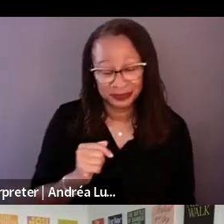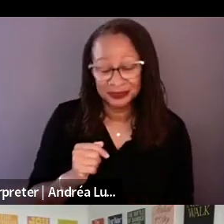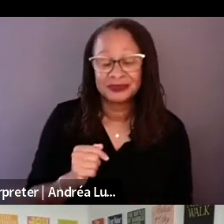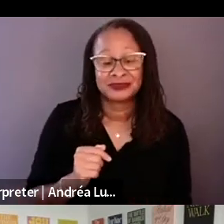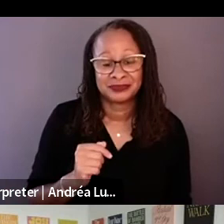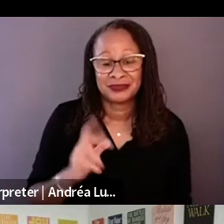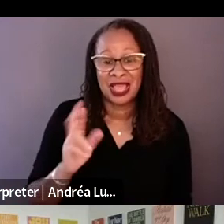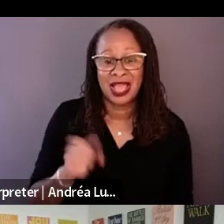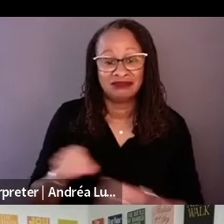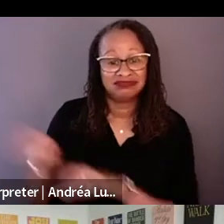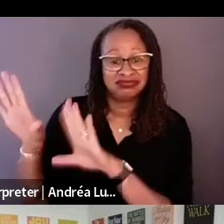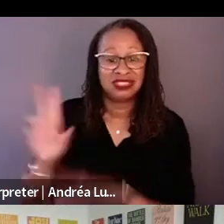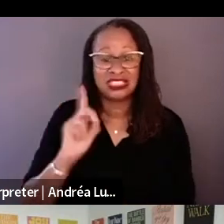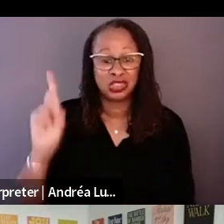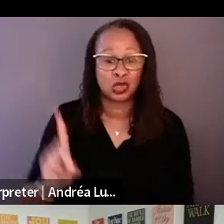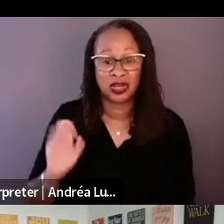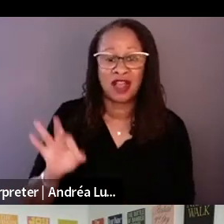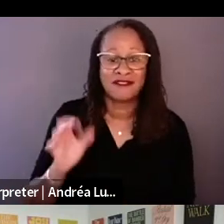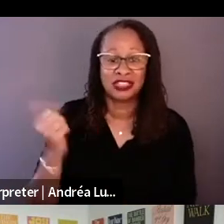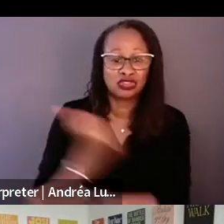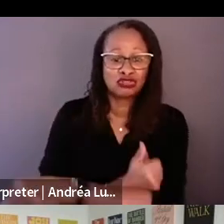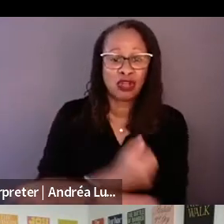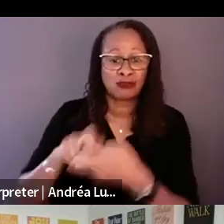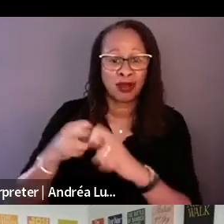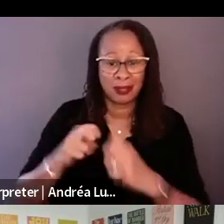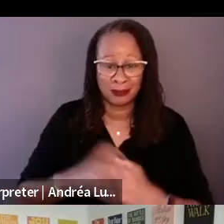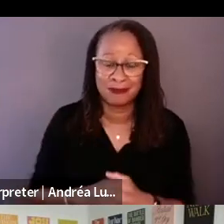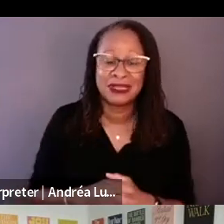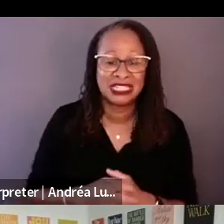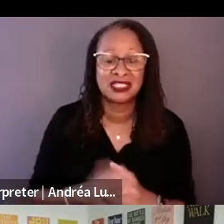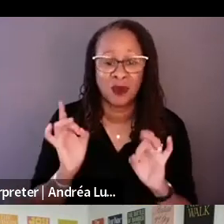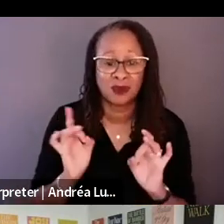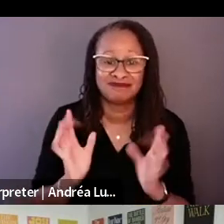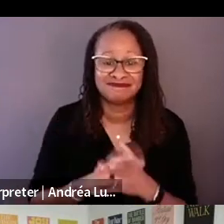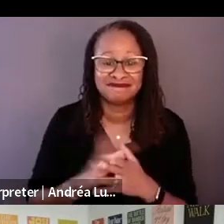Yeah. Well, on that note.